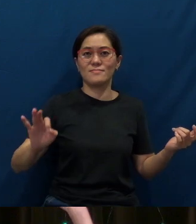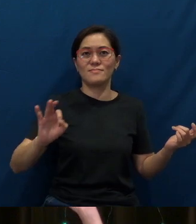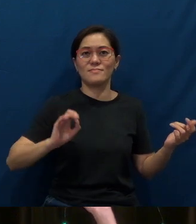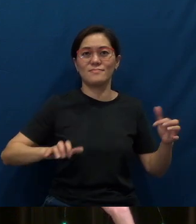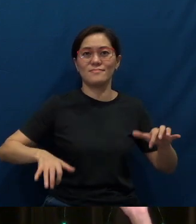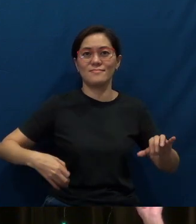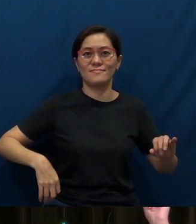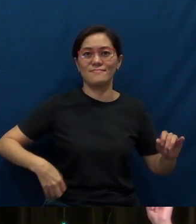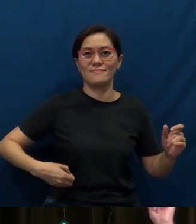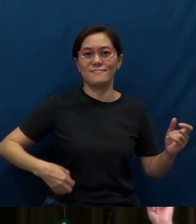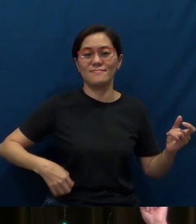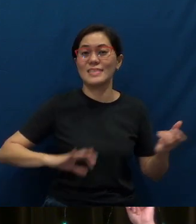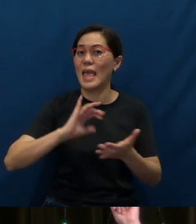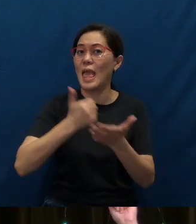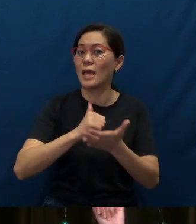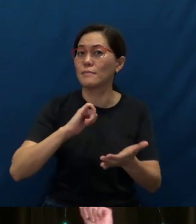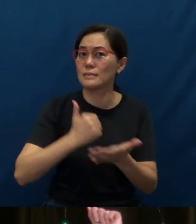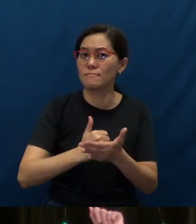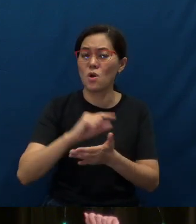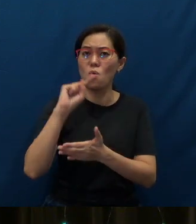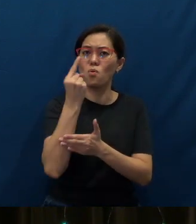Amen! Only a God like You.